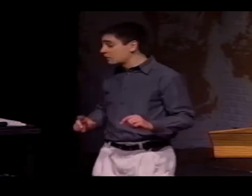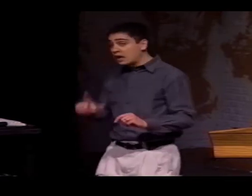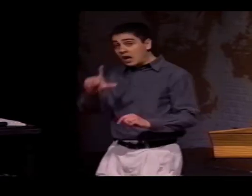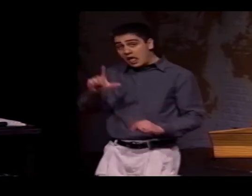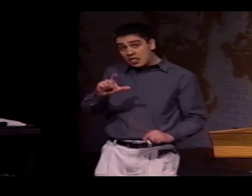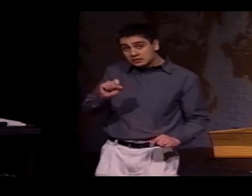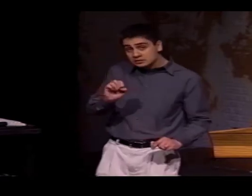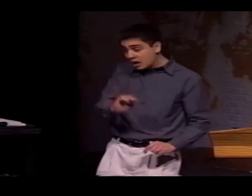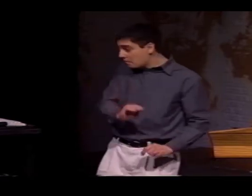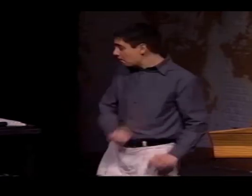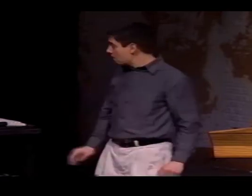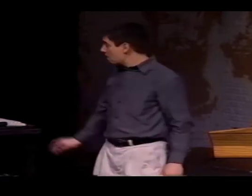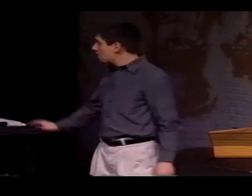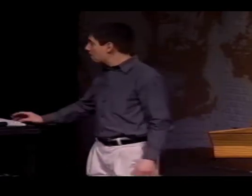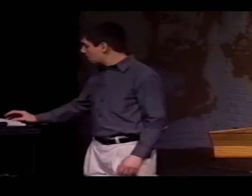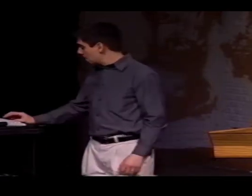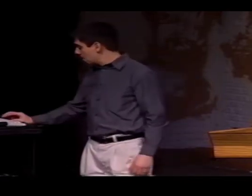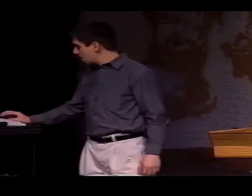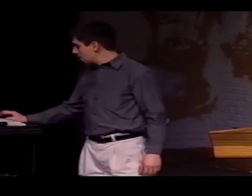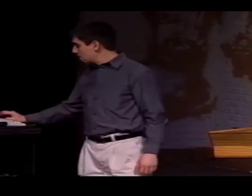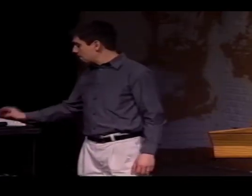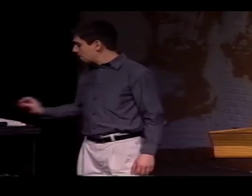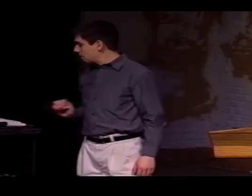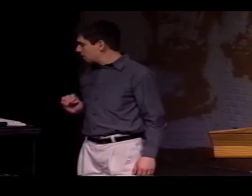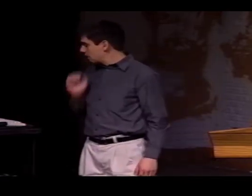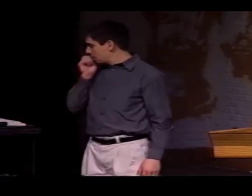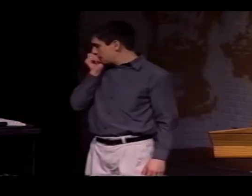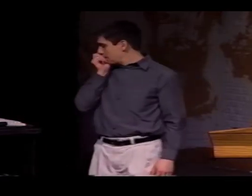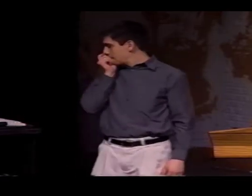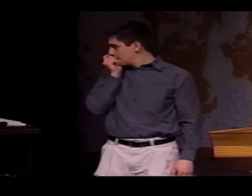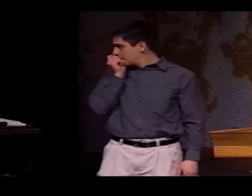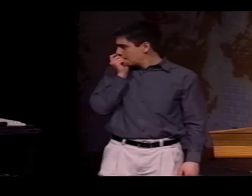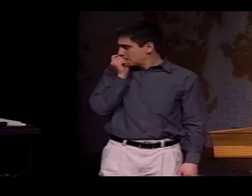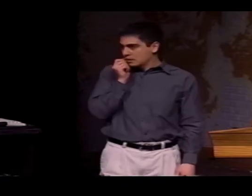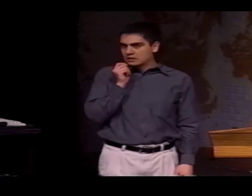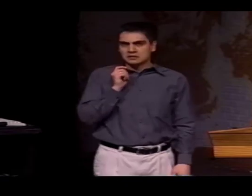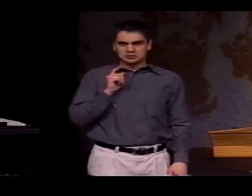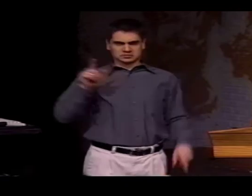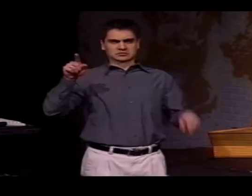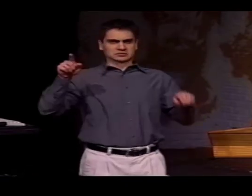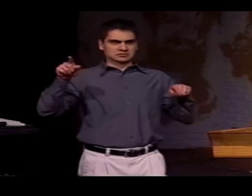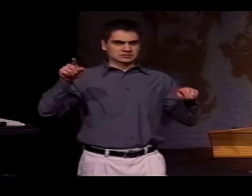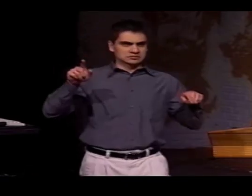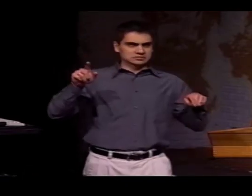IN LSM, THE LETTER "P" IS PRODUCED LIKE THIS...